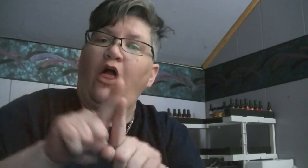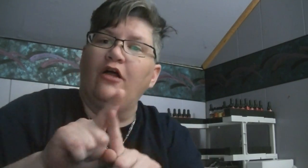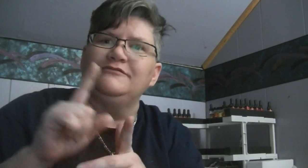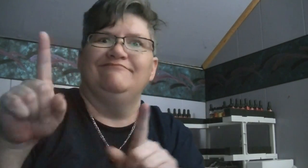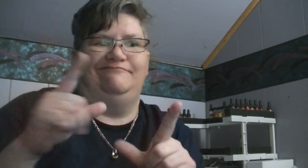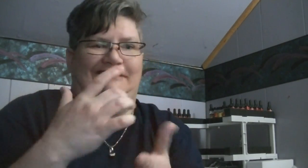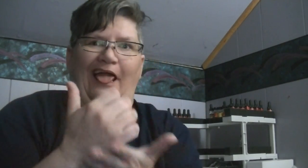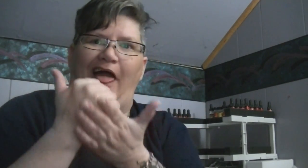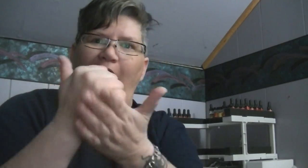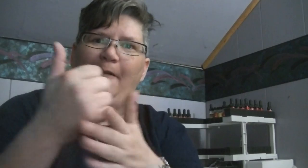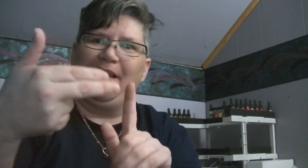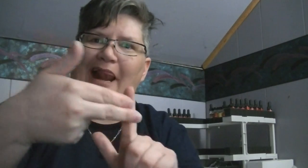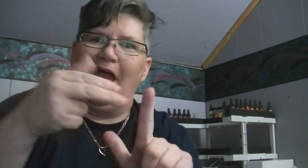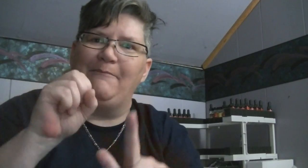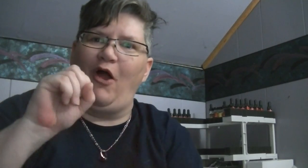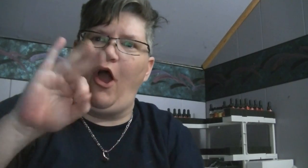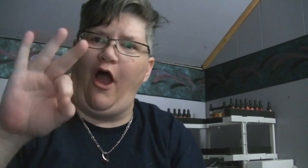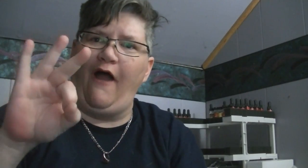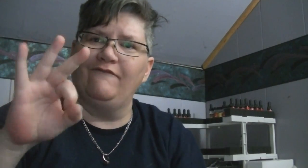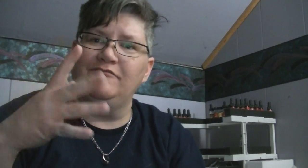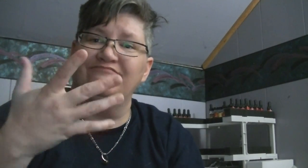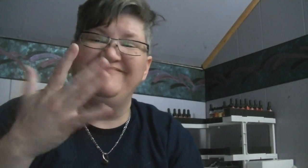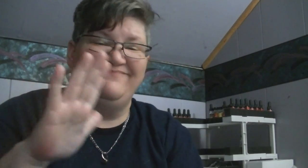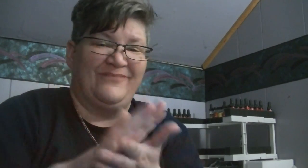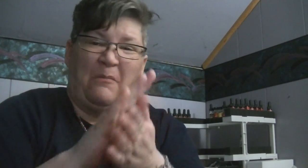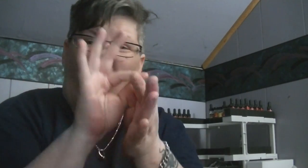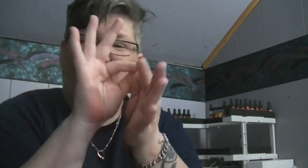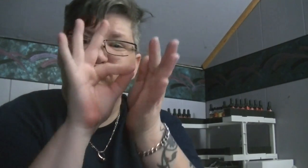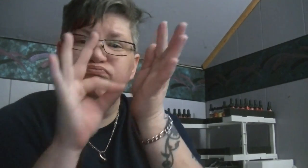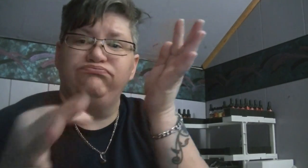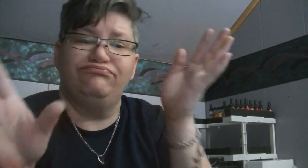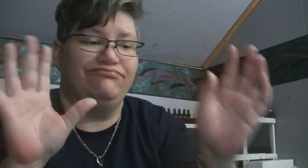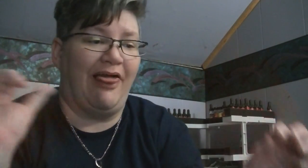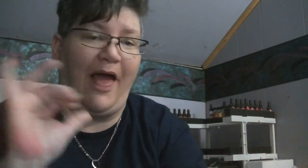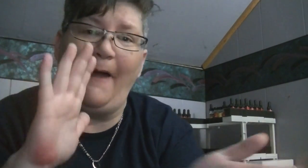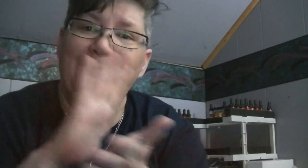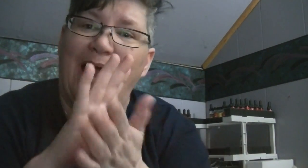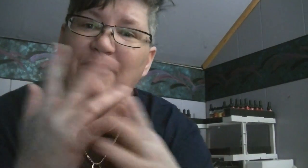Also helps get the labels off The paper just peels right off. like paper....see?